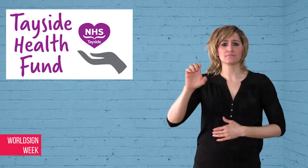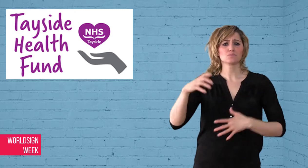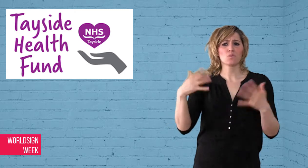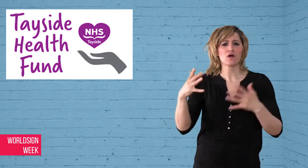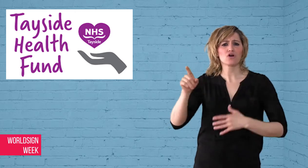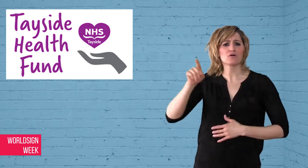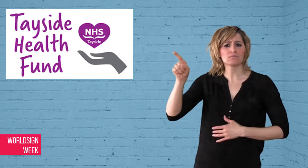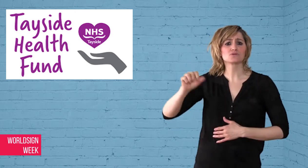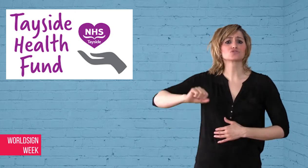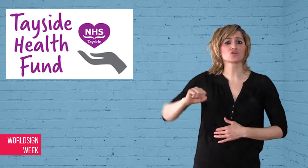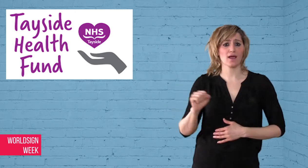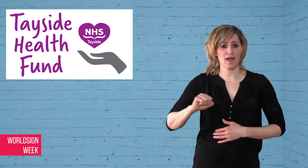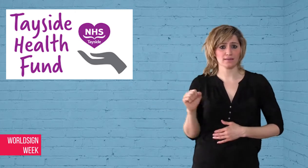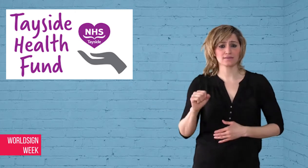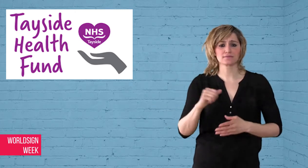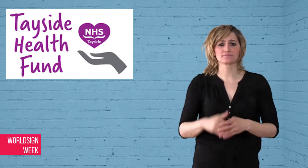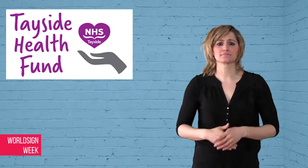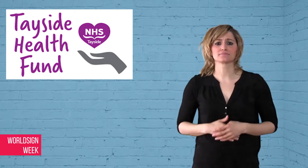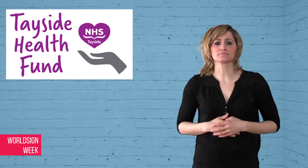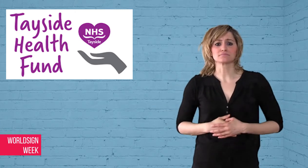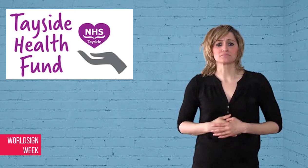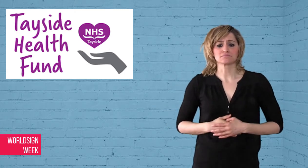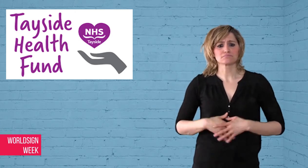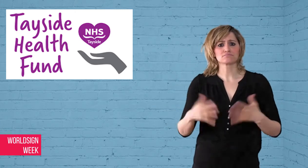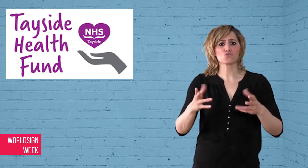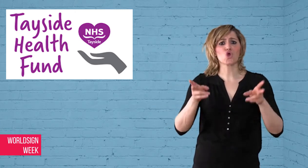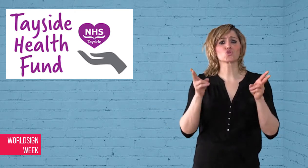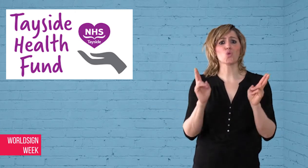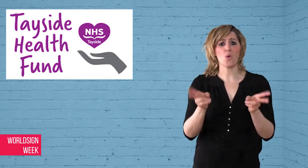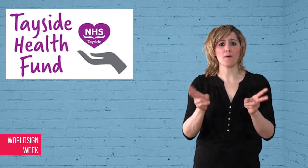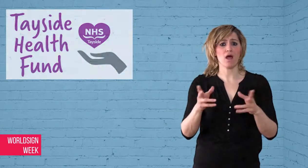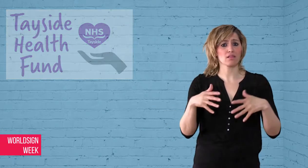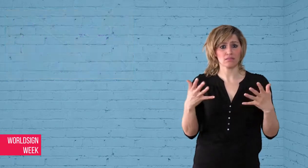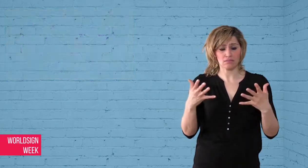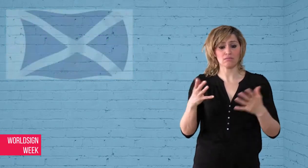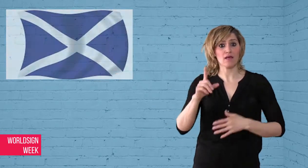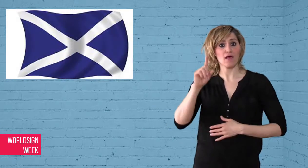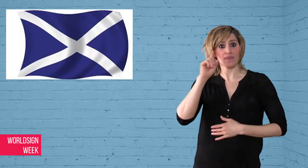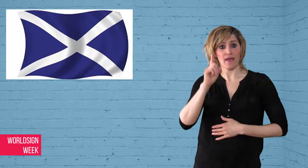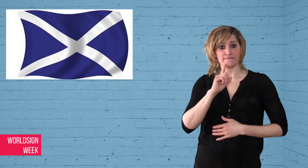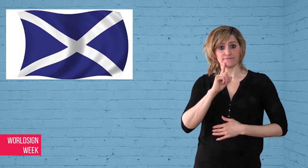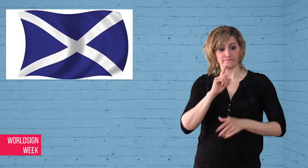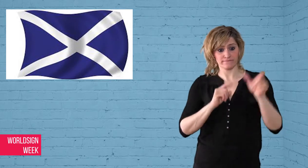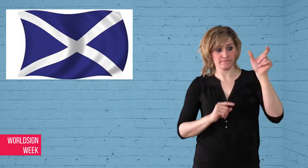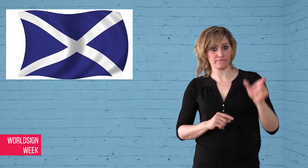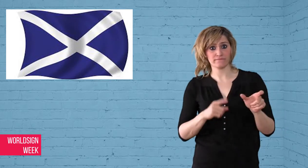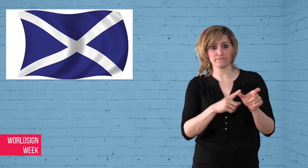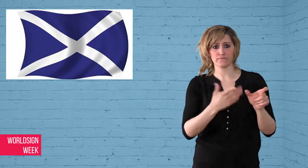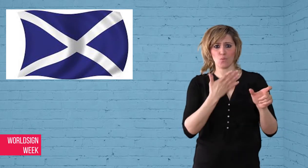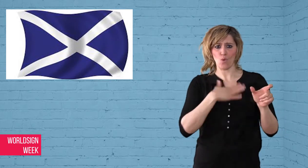Tayside, a hospital in Scotland.